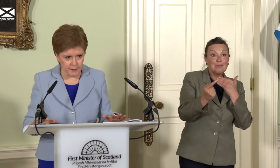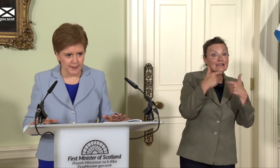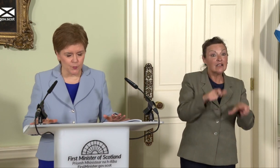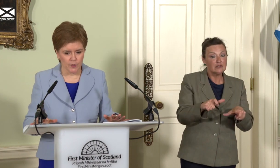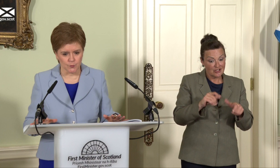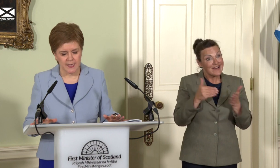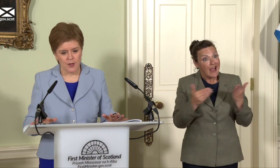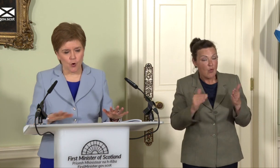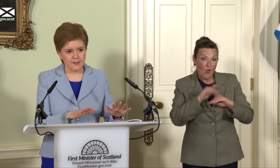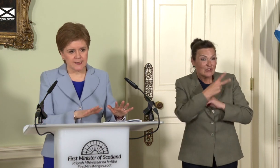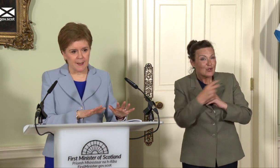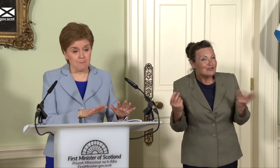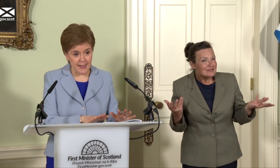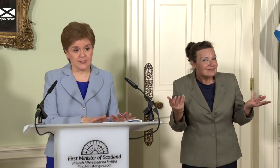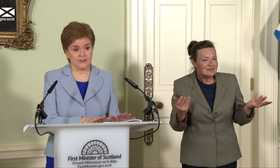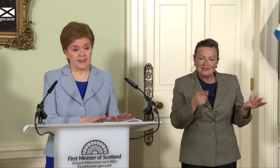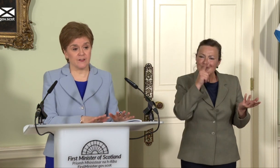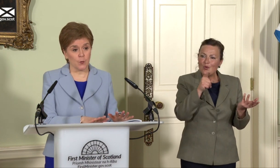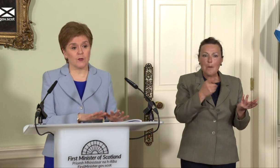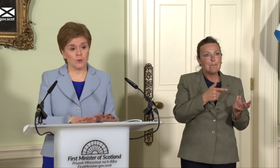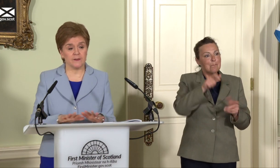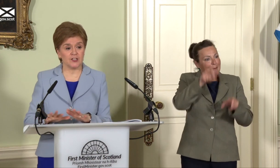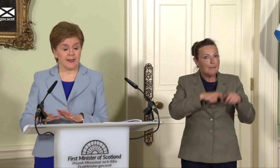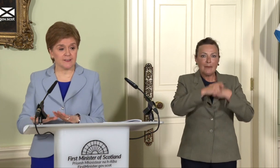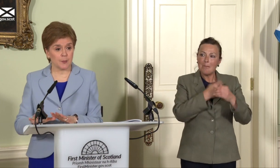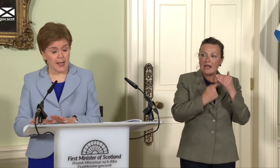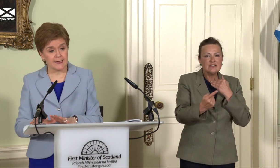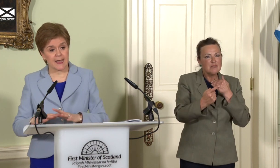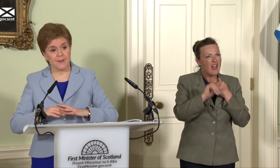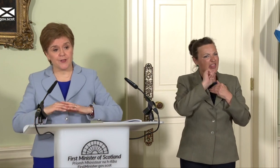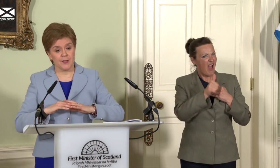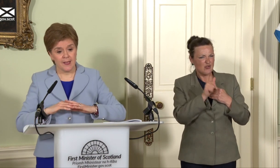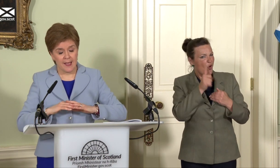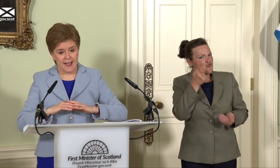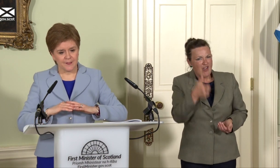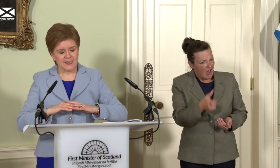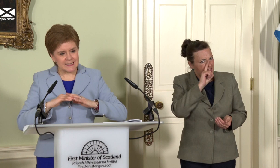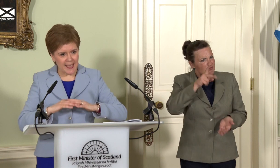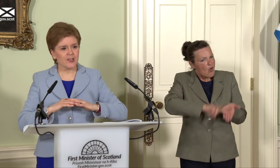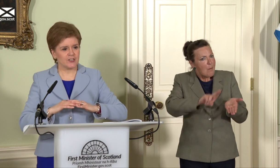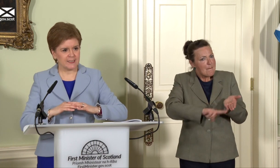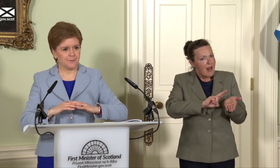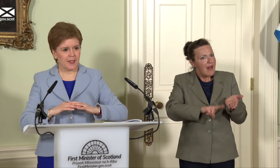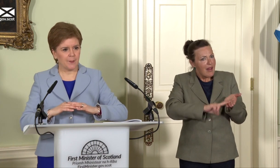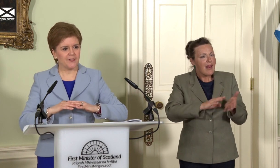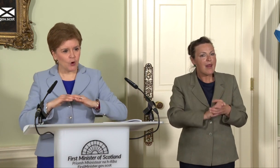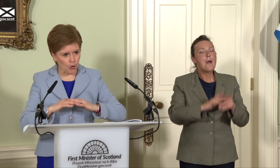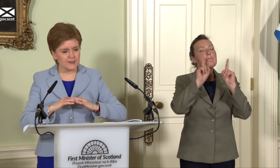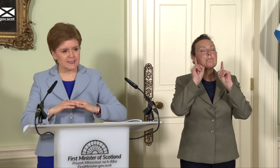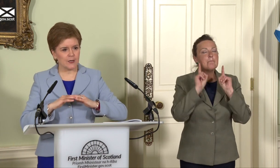in the world. What matters is the way in which that is planned and the integrity and the honesty